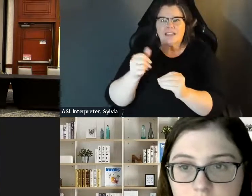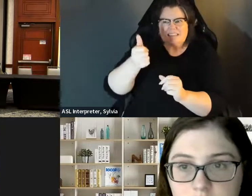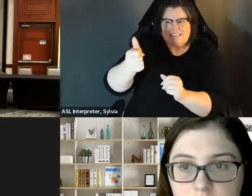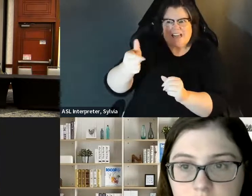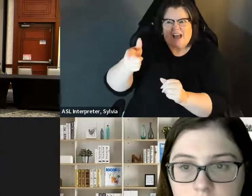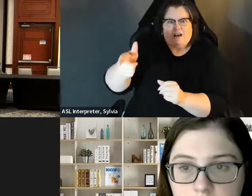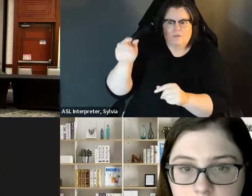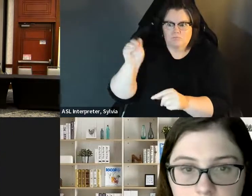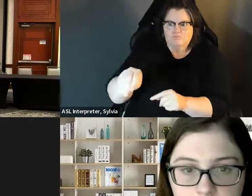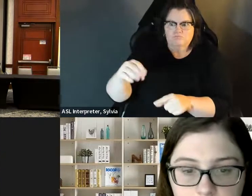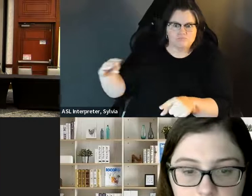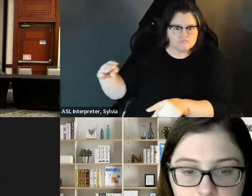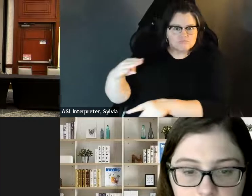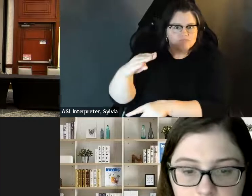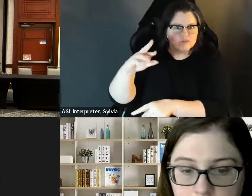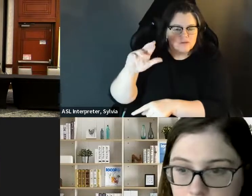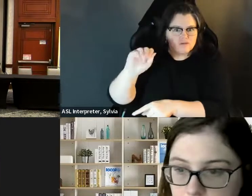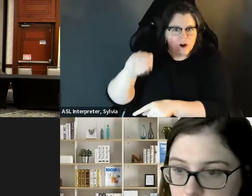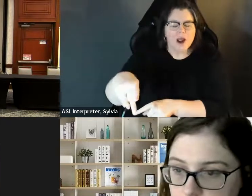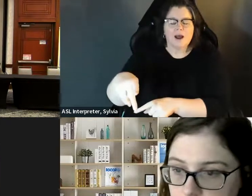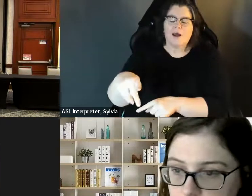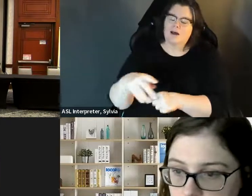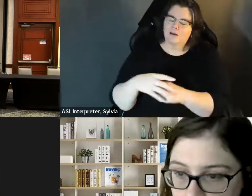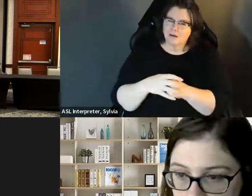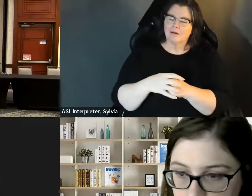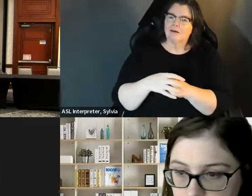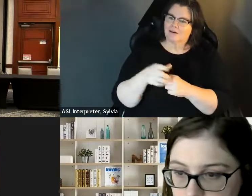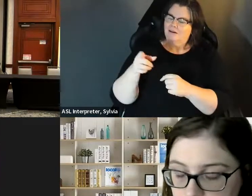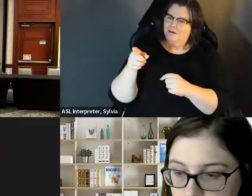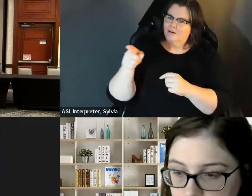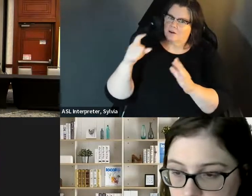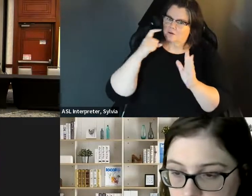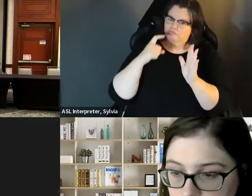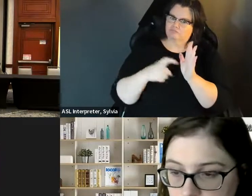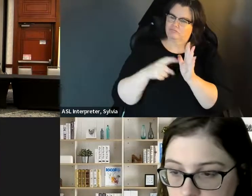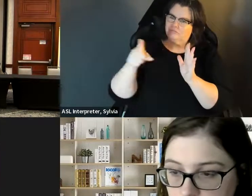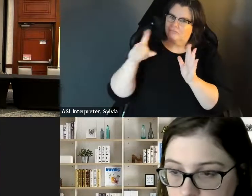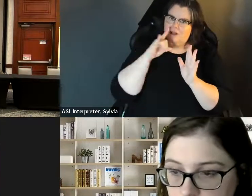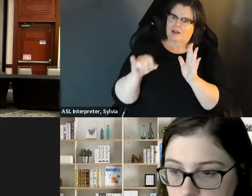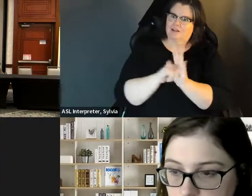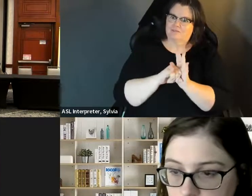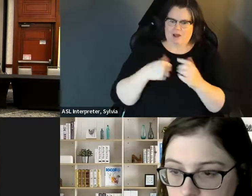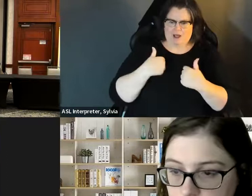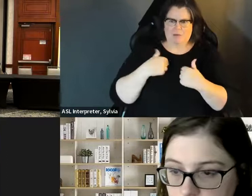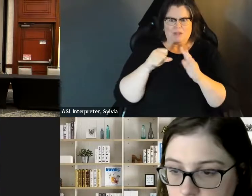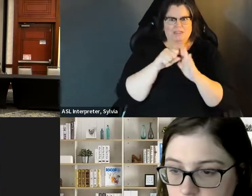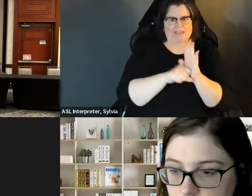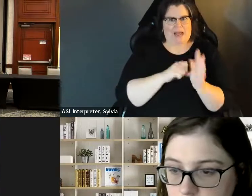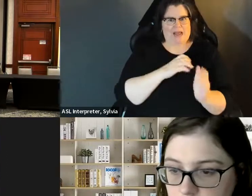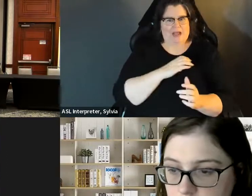I think when when I was elected in Craig one of the greatest thing is within that first week of being elected there's a ramp at the feet store, and there was a that went up behind where all the Council members set and it I didn't have to say a word you know sat and I didn't have to say a word, you know. Just seeing